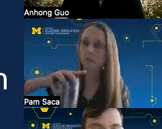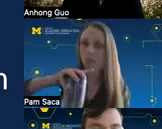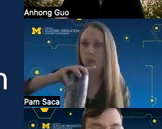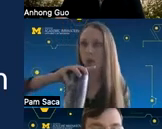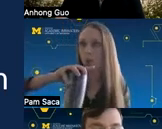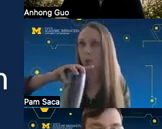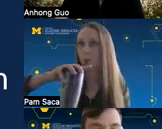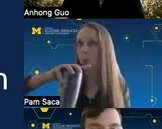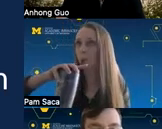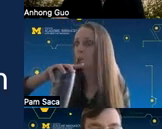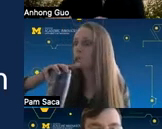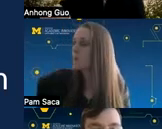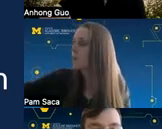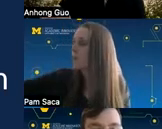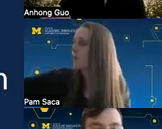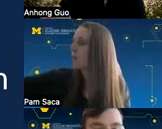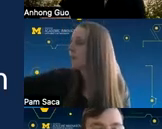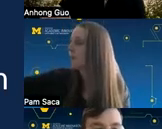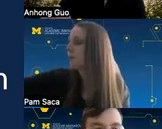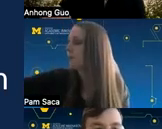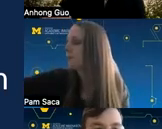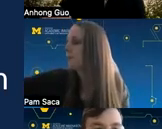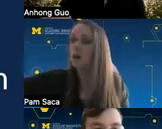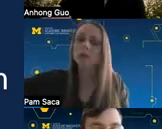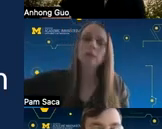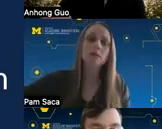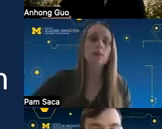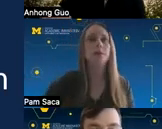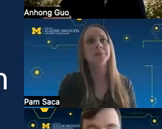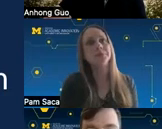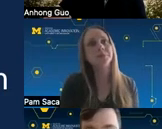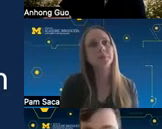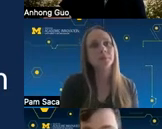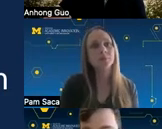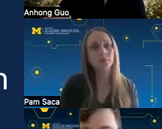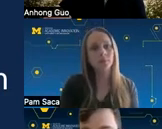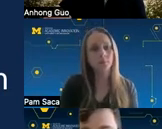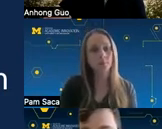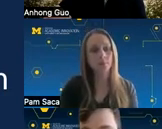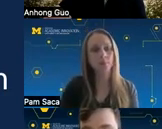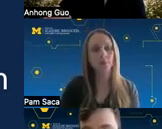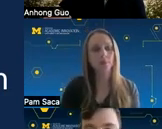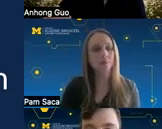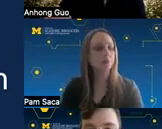context with you know 25 to 30 learners where you know it's possible to to really understand their